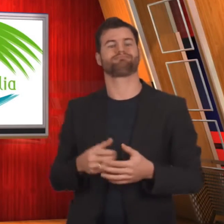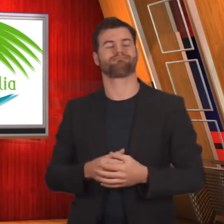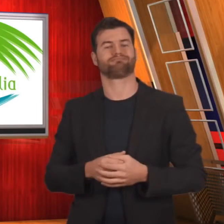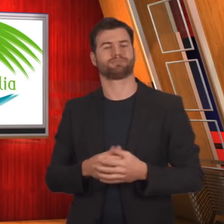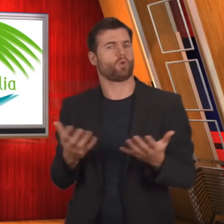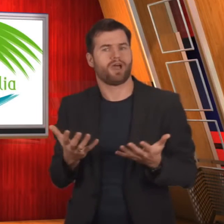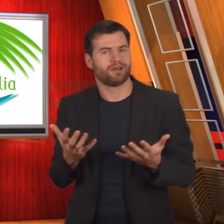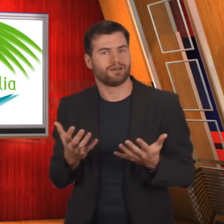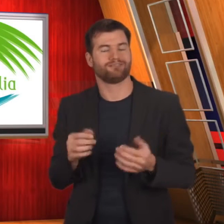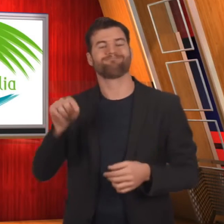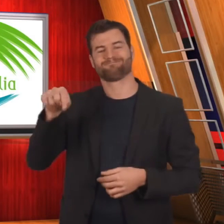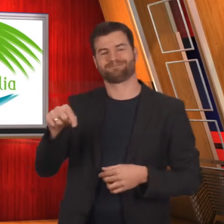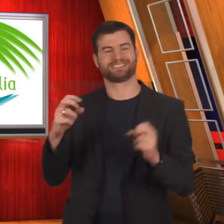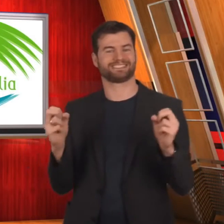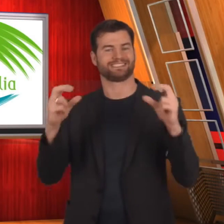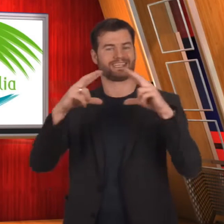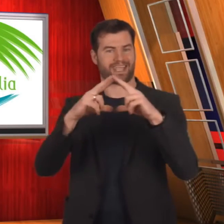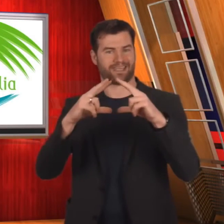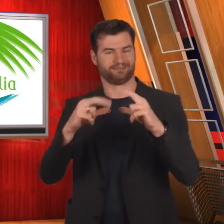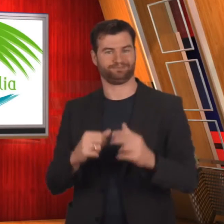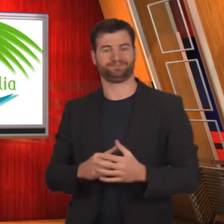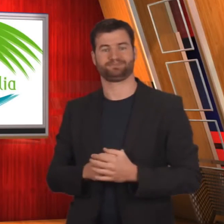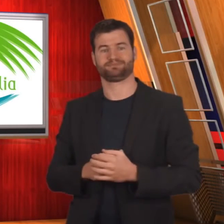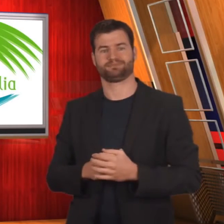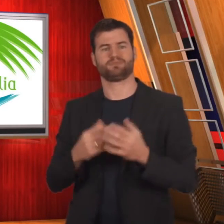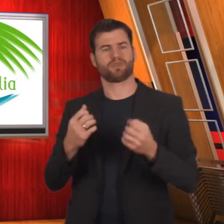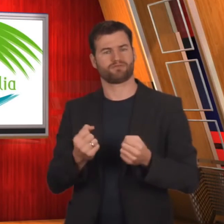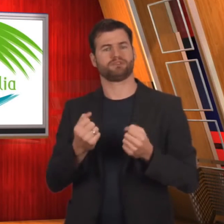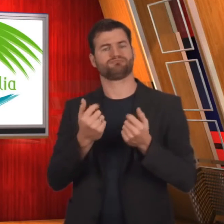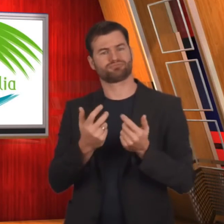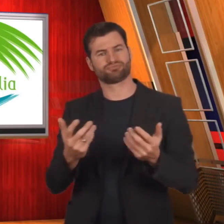awards in Sydney.